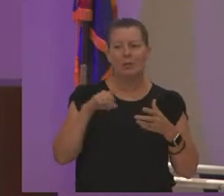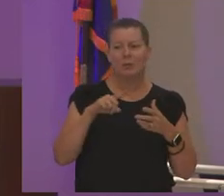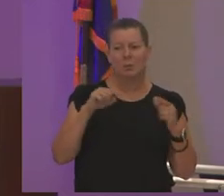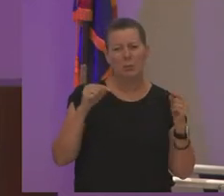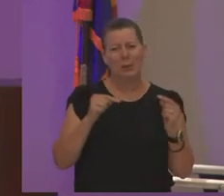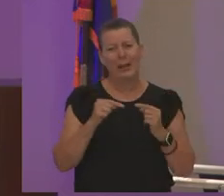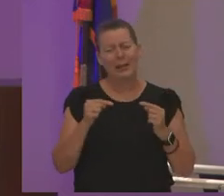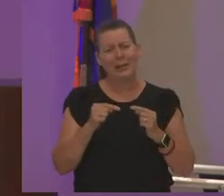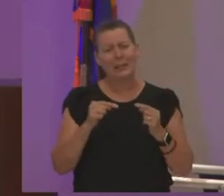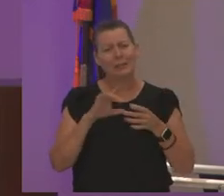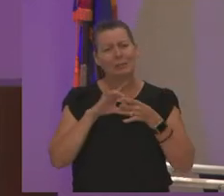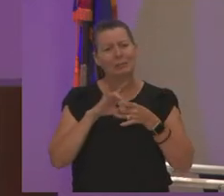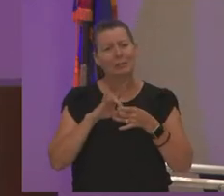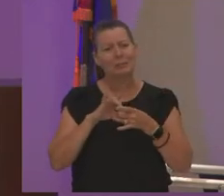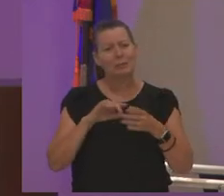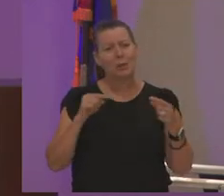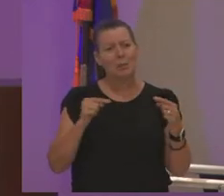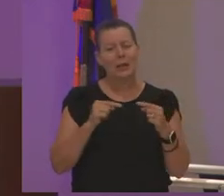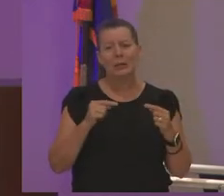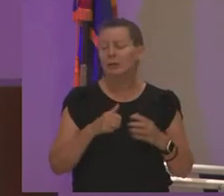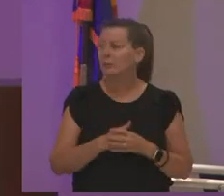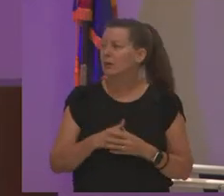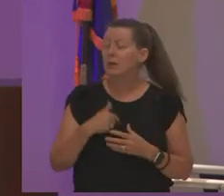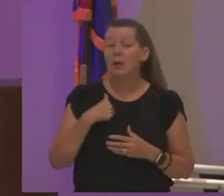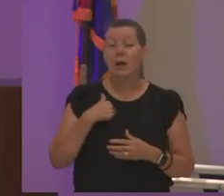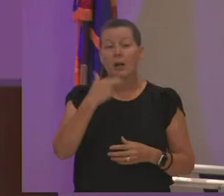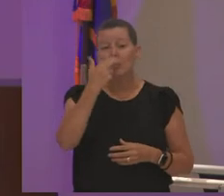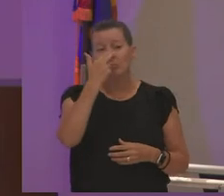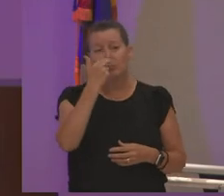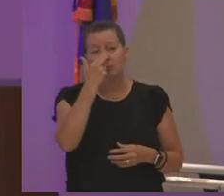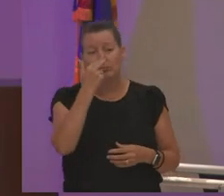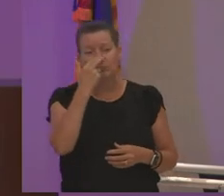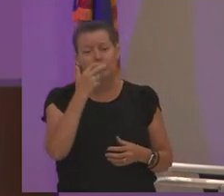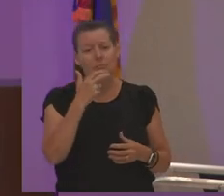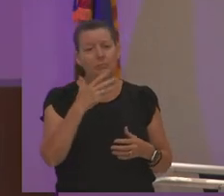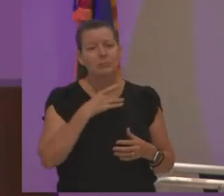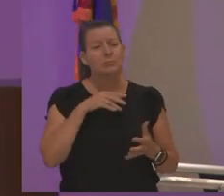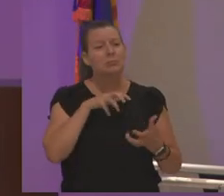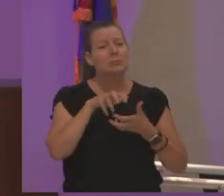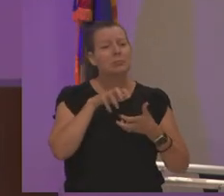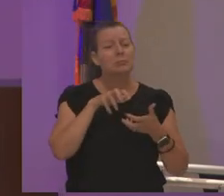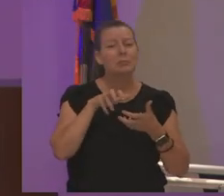and so i'm very humorous and and funny that's just how my family is that's just how we get through